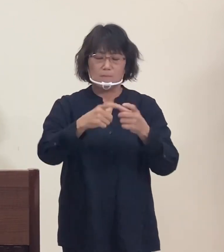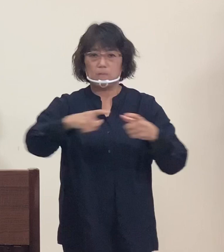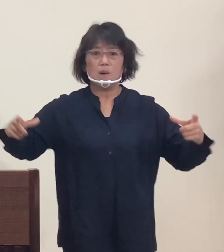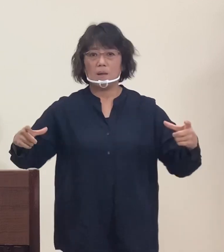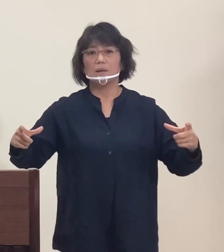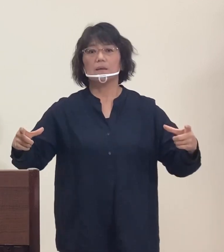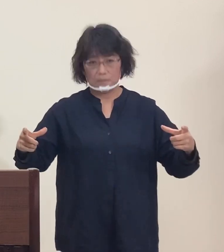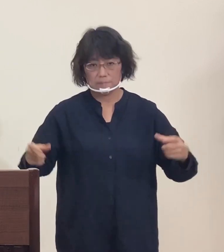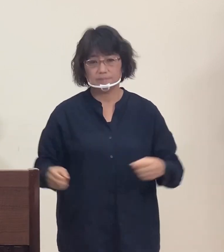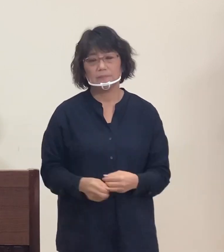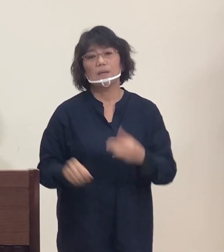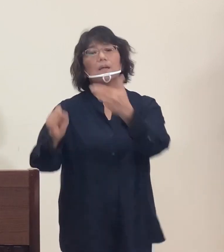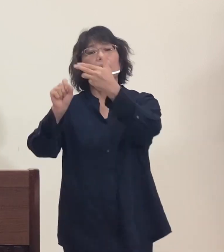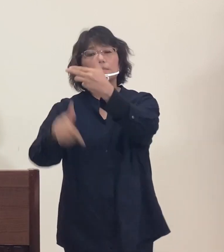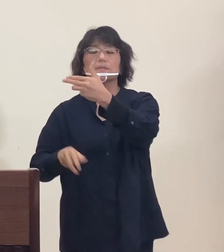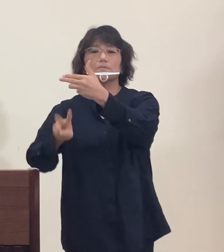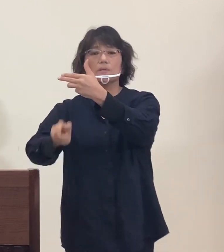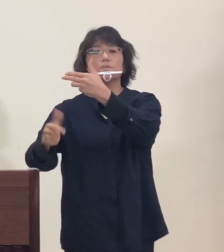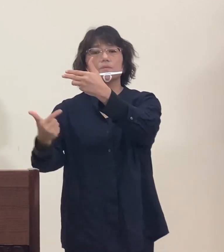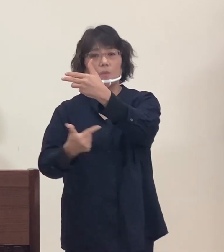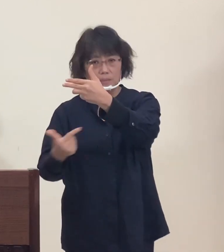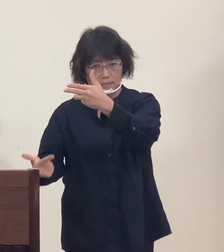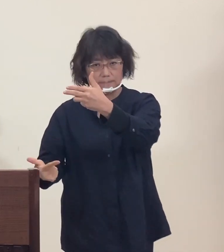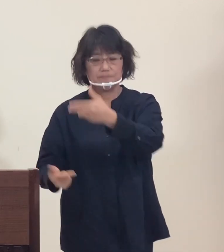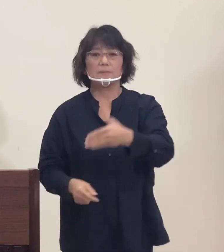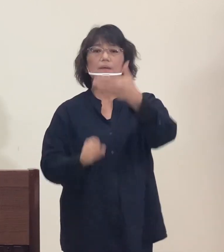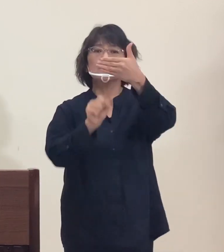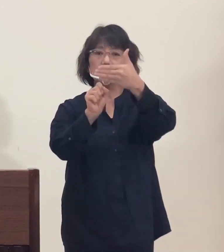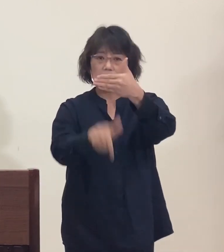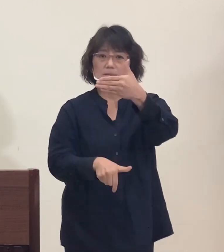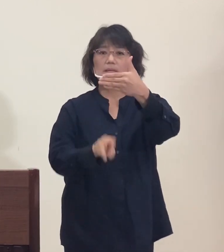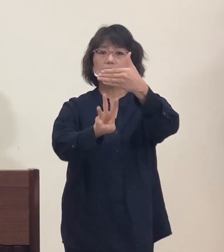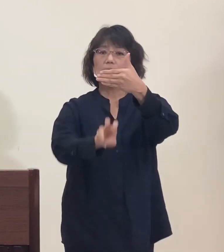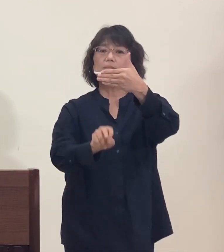with 26 cases in August and 32 in September,